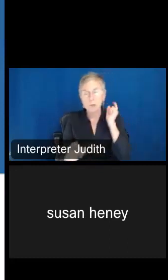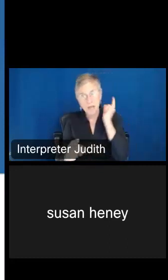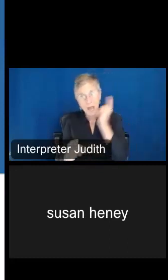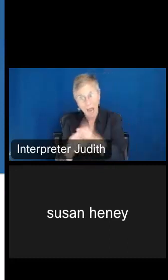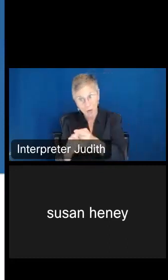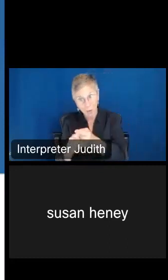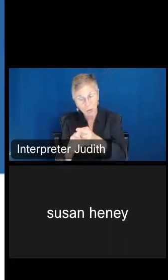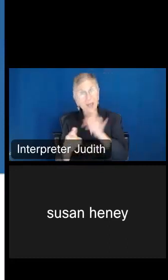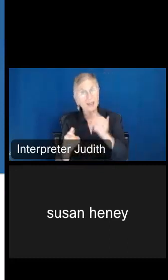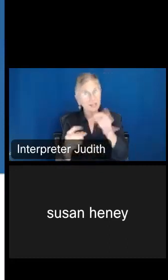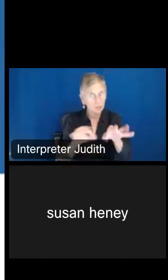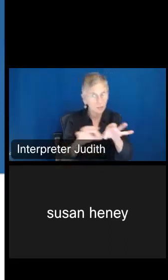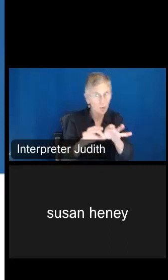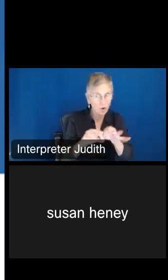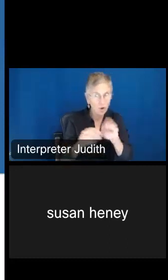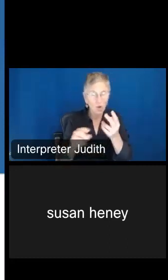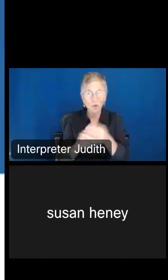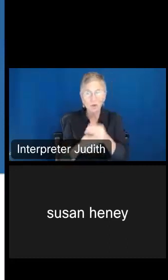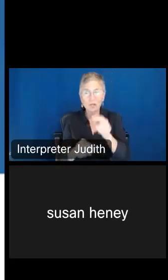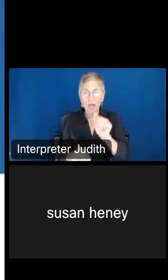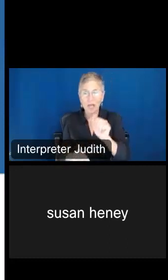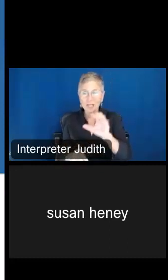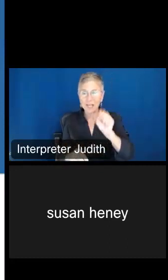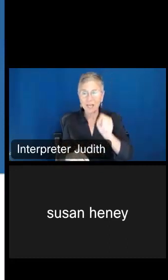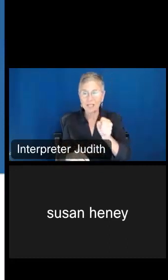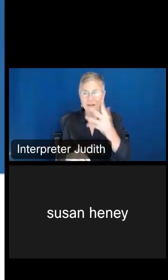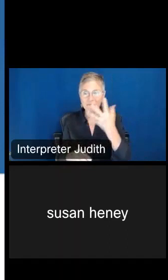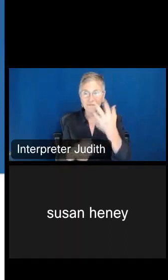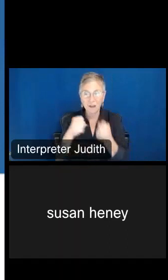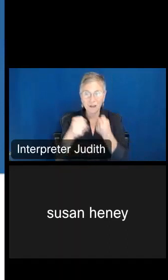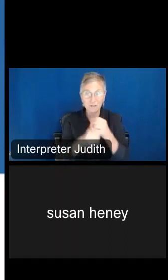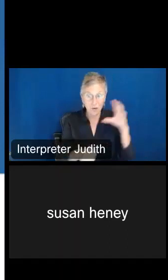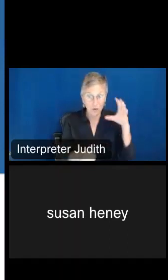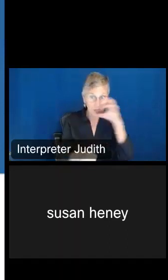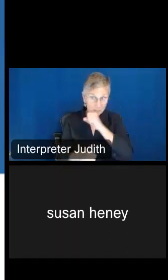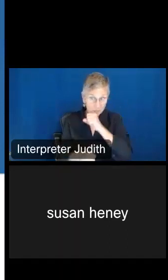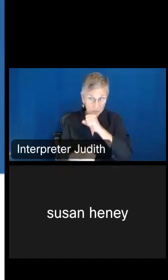here that you're going to use those ACS five-year estimates. I'd like you to look at the data